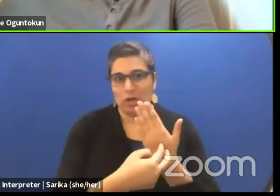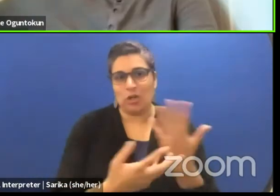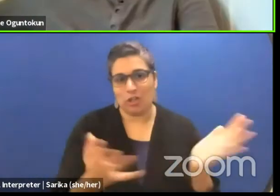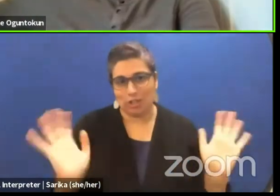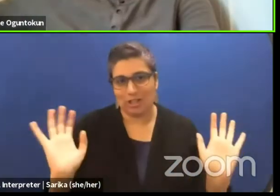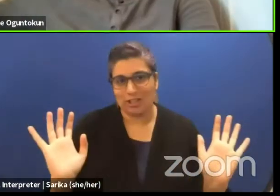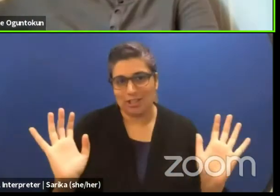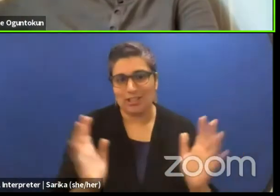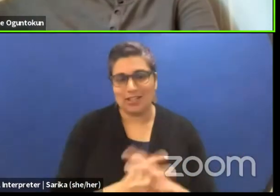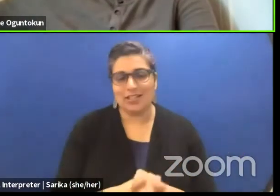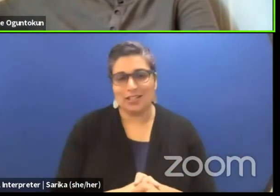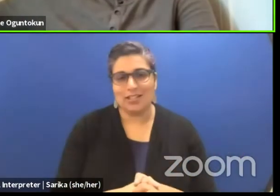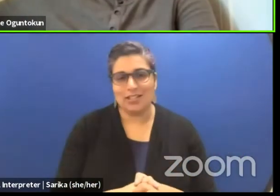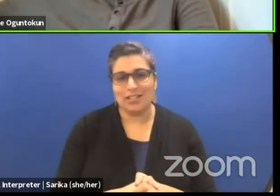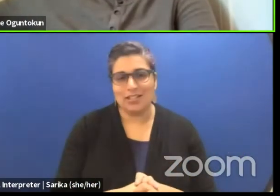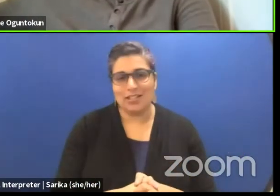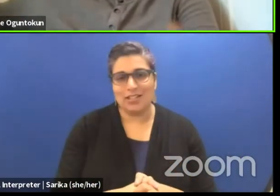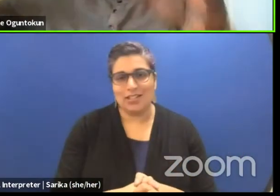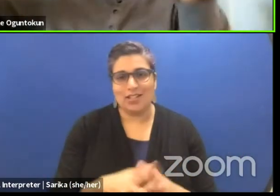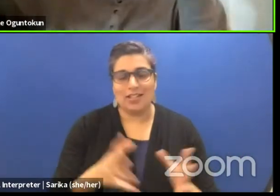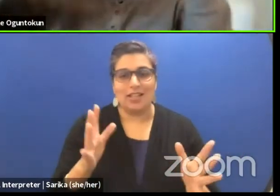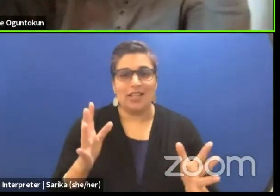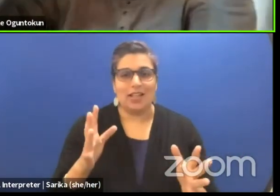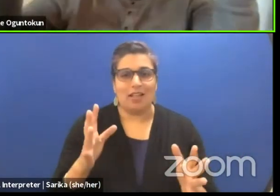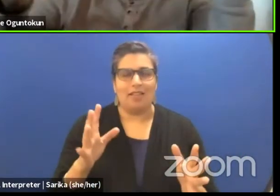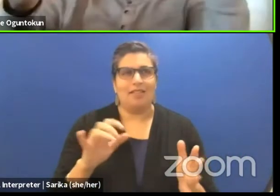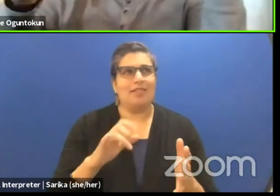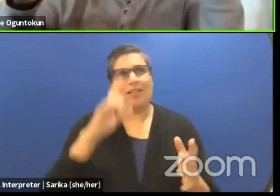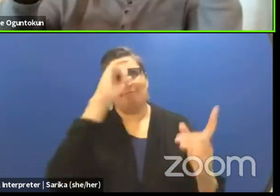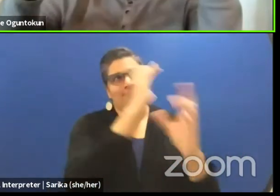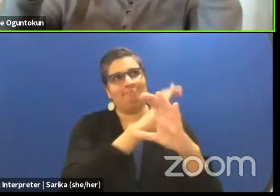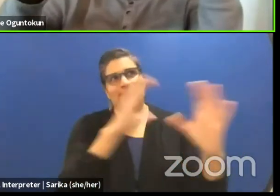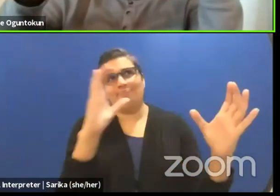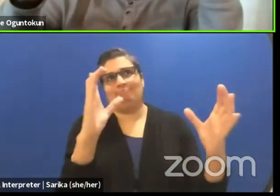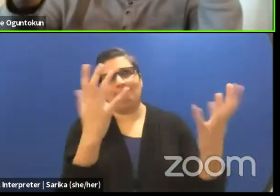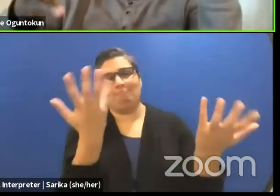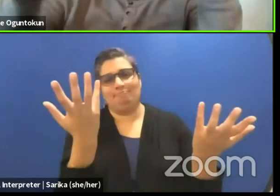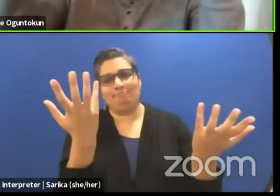But it is the very idea of us, of course we shouldn't be,